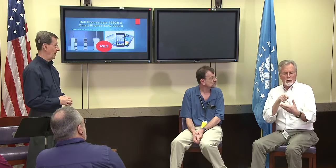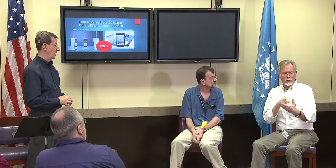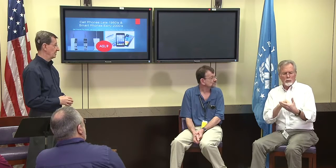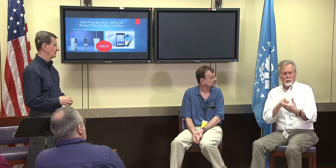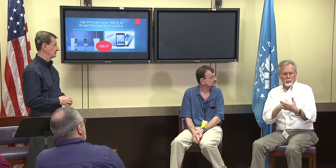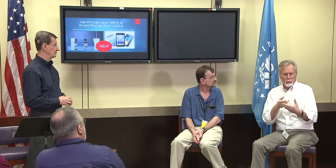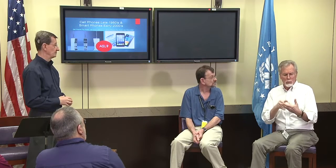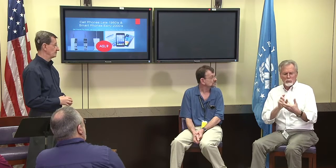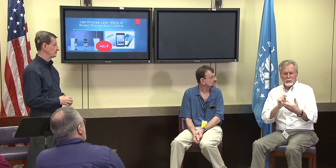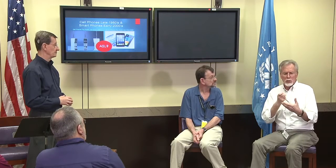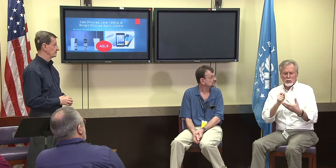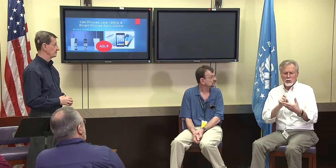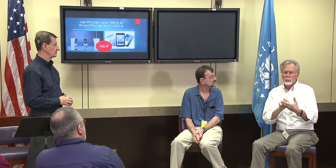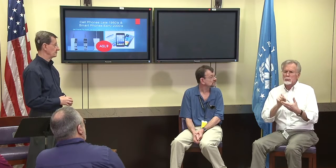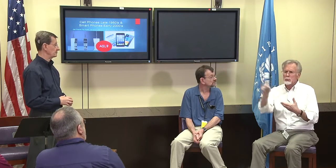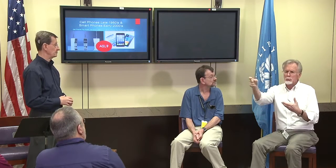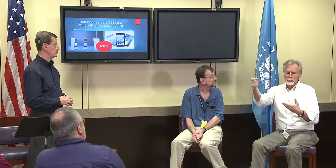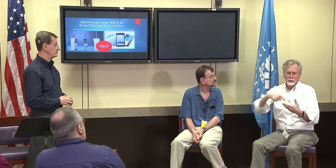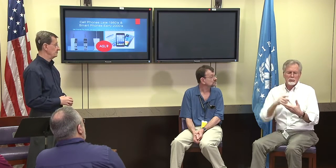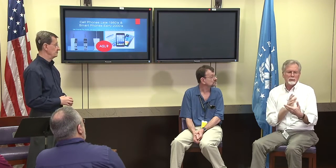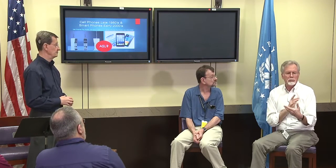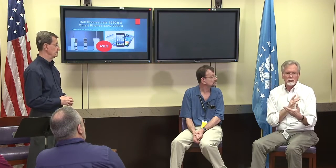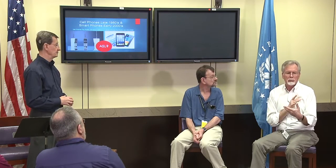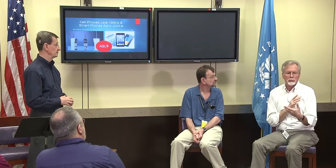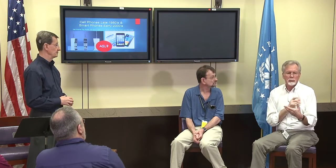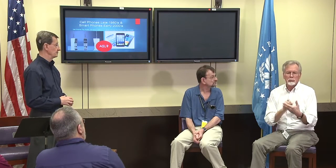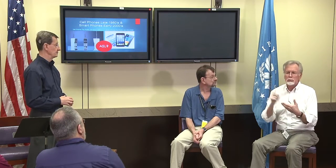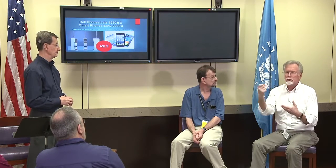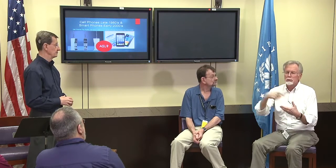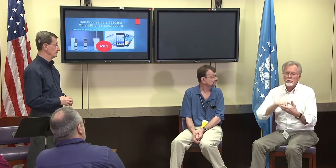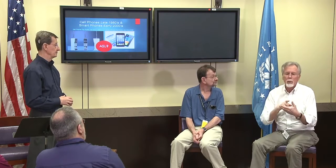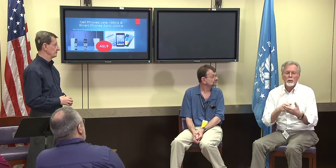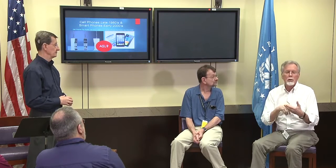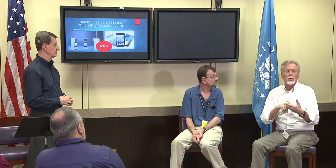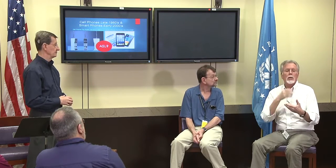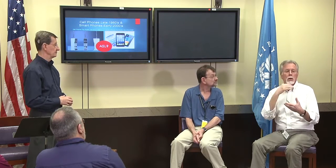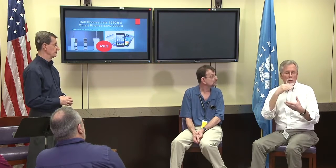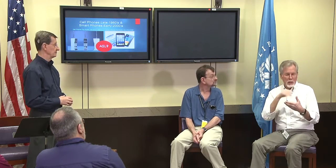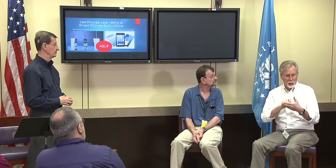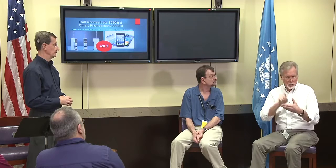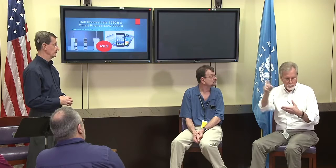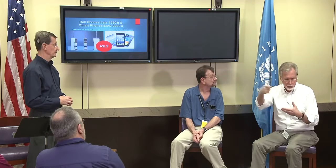Because you can text back and forth with that very easily,